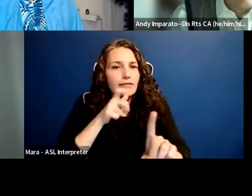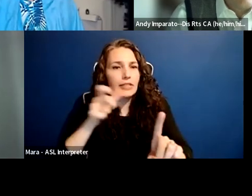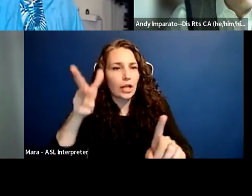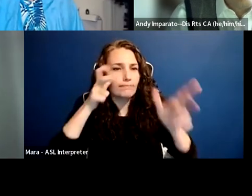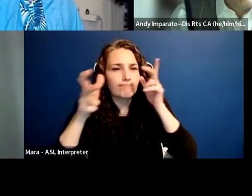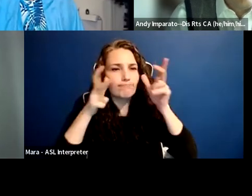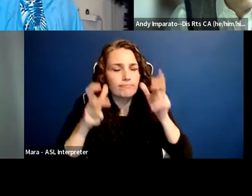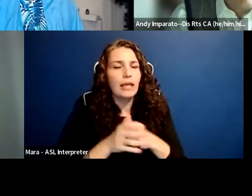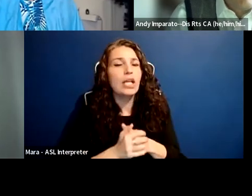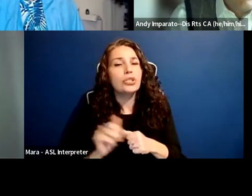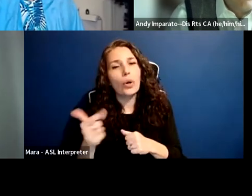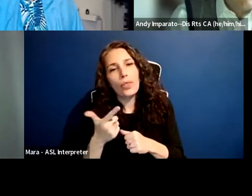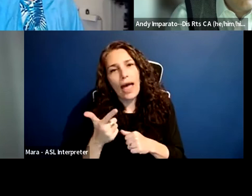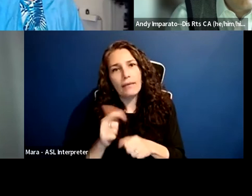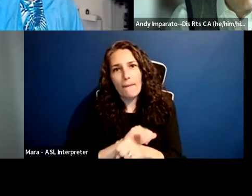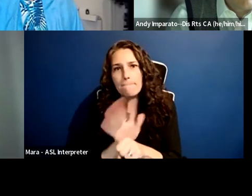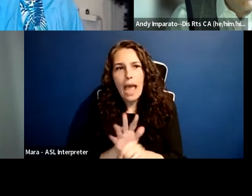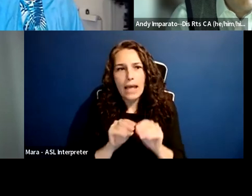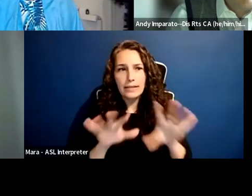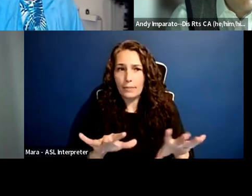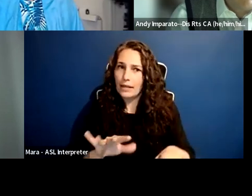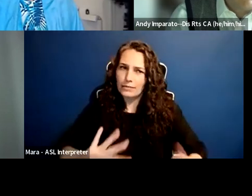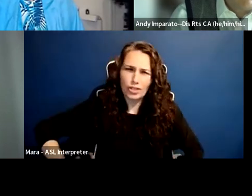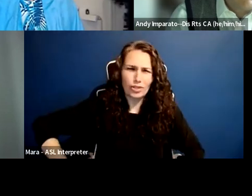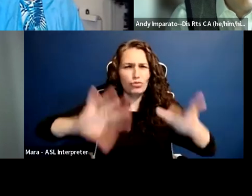But we have an opportunity as we come out of the pandemic